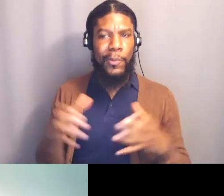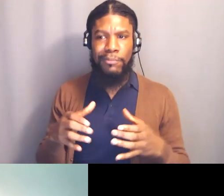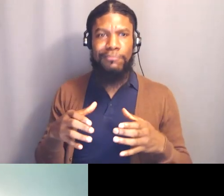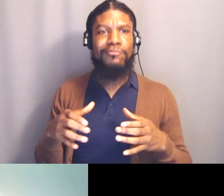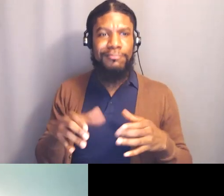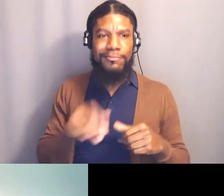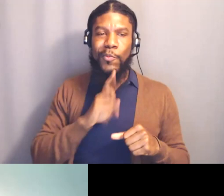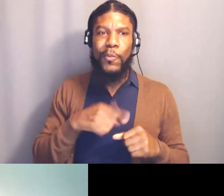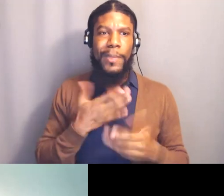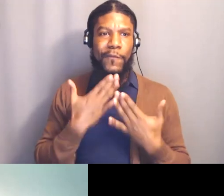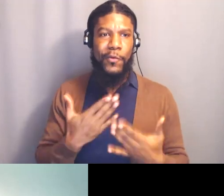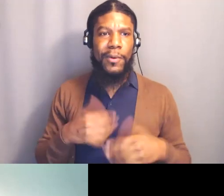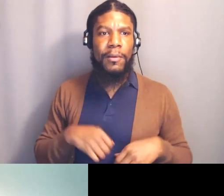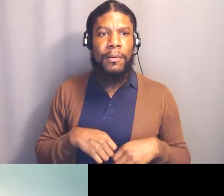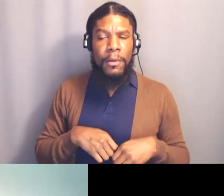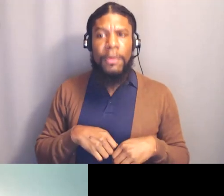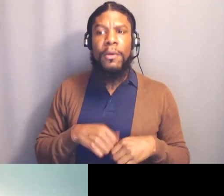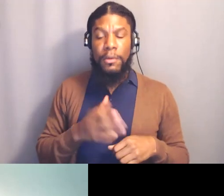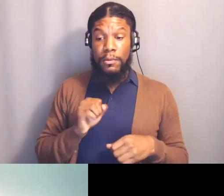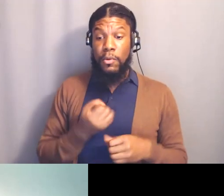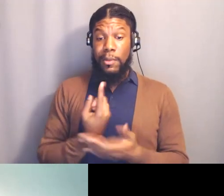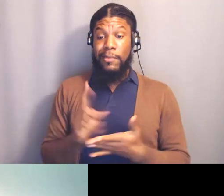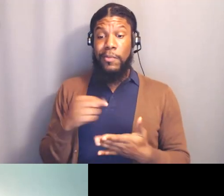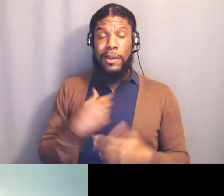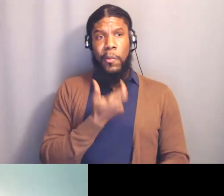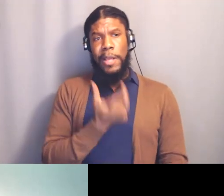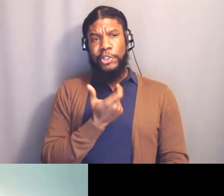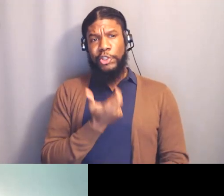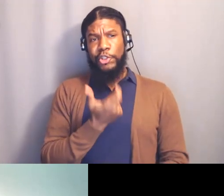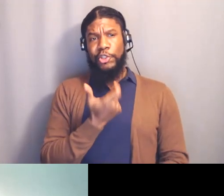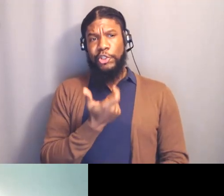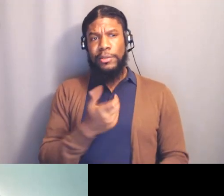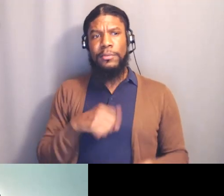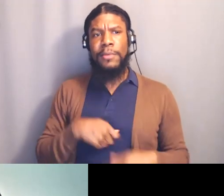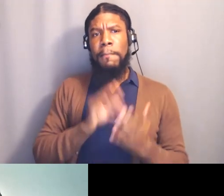of things I watched just last week session, and so I'll just read a couple